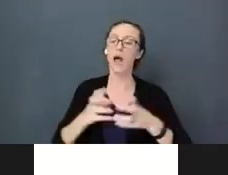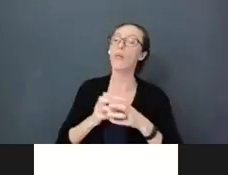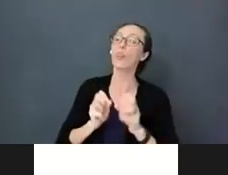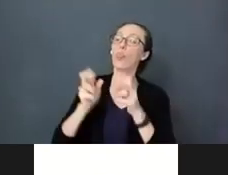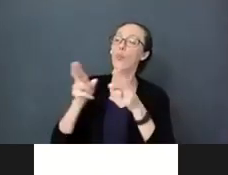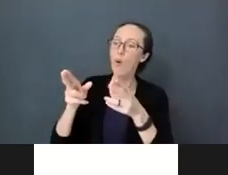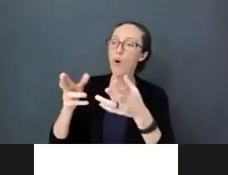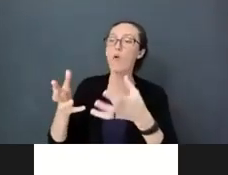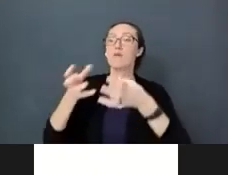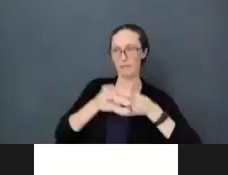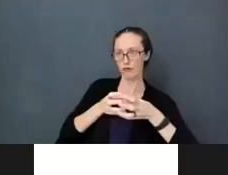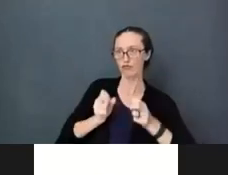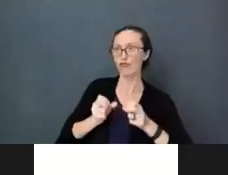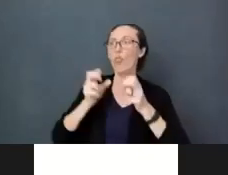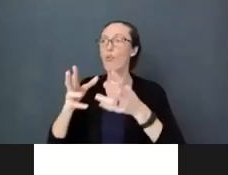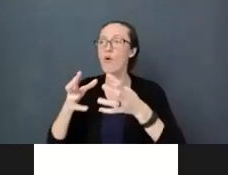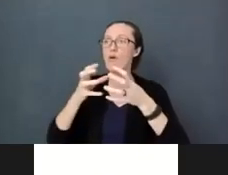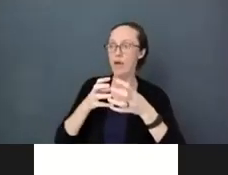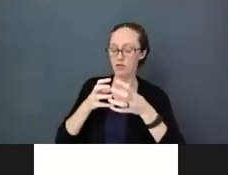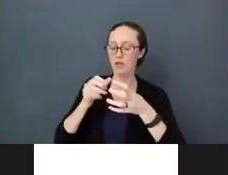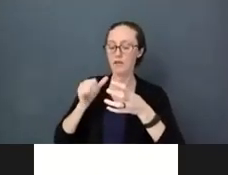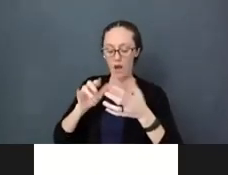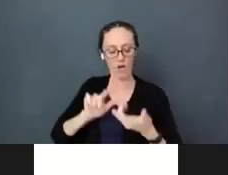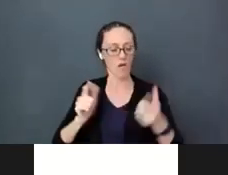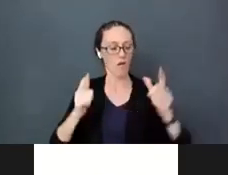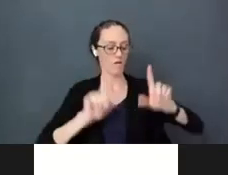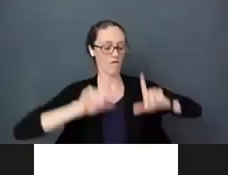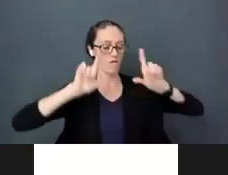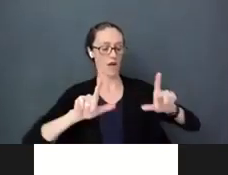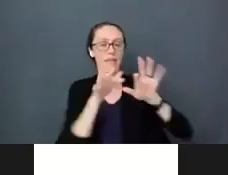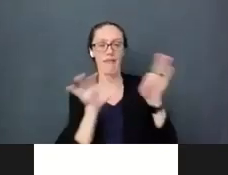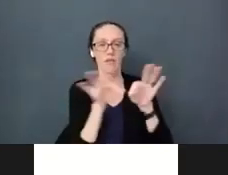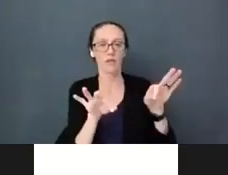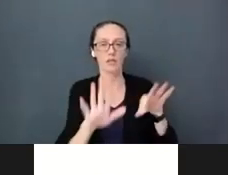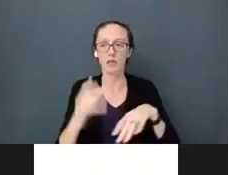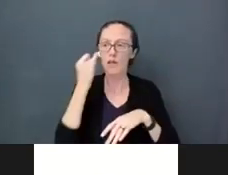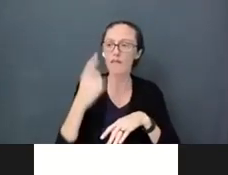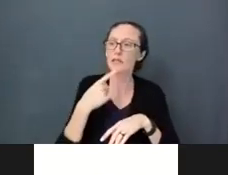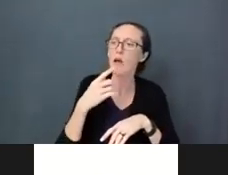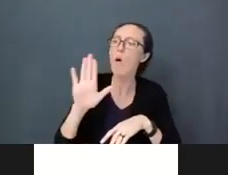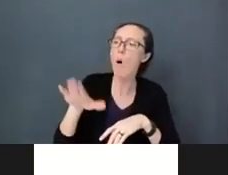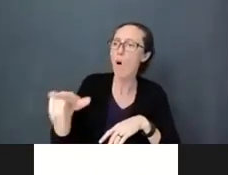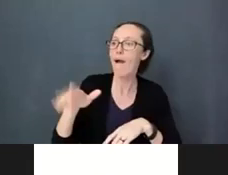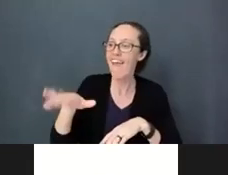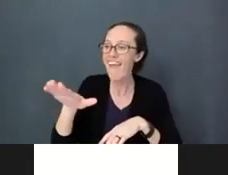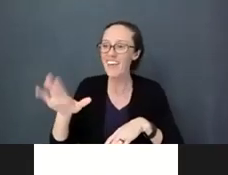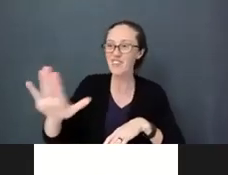language so say “Ok, if I say to you – oh, hey I love your shirt?’ are you going to respond back.